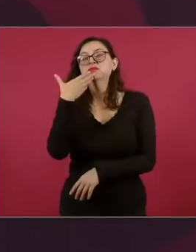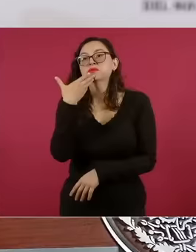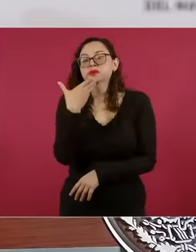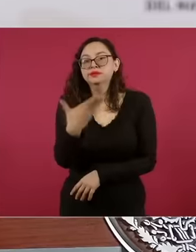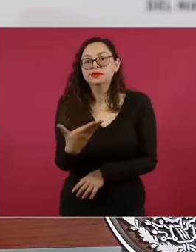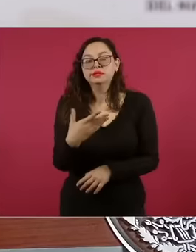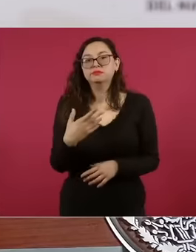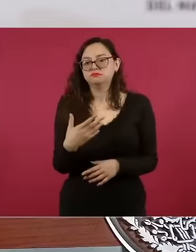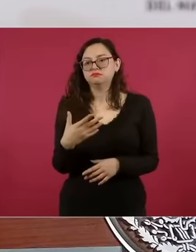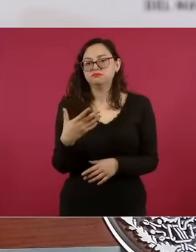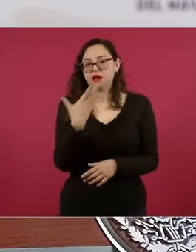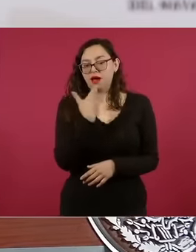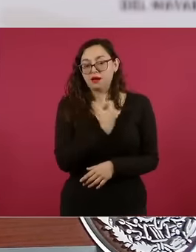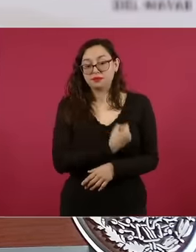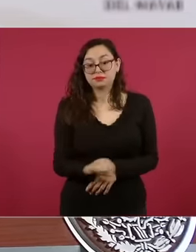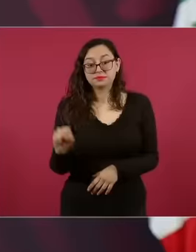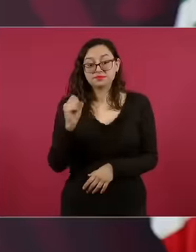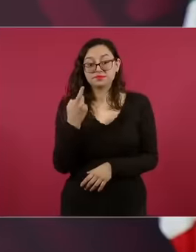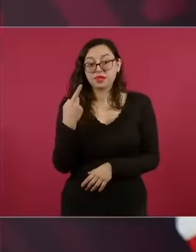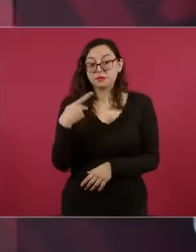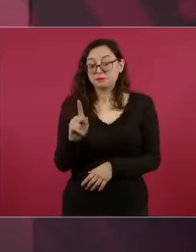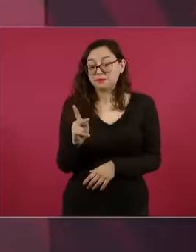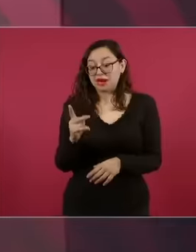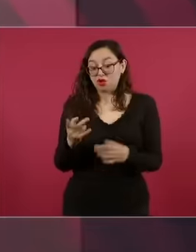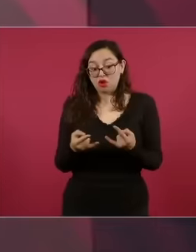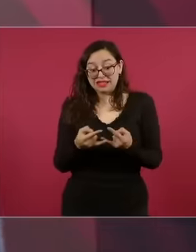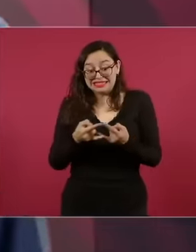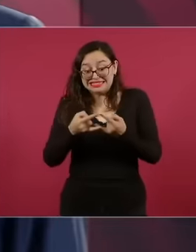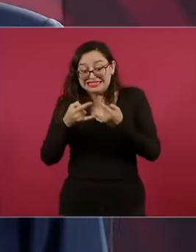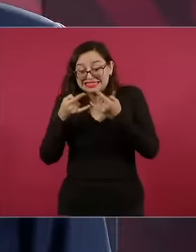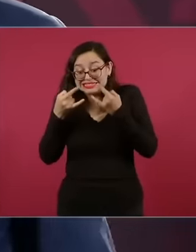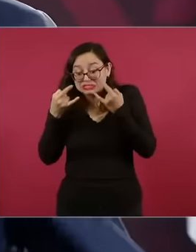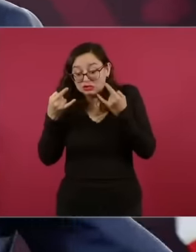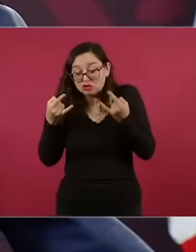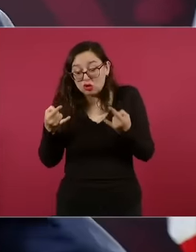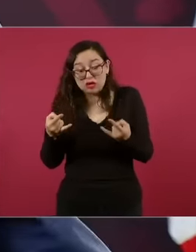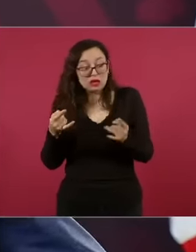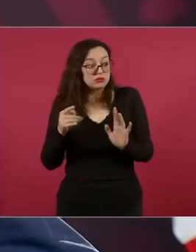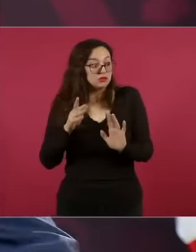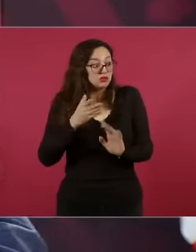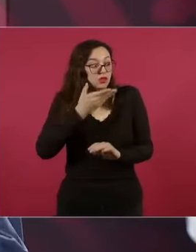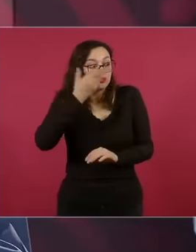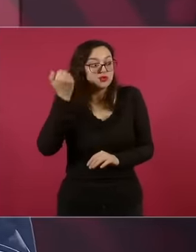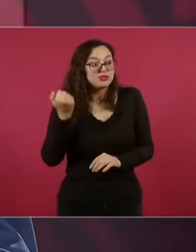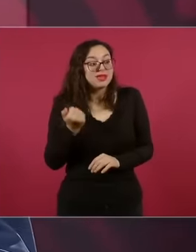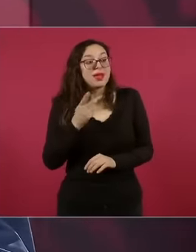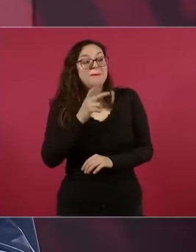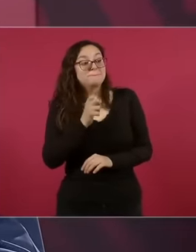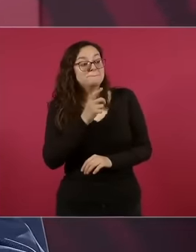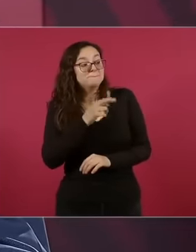history I don't know Pedro, but this is the only engineer I know.